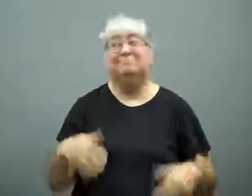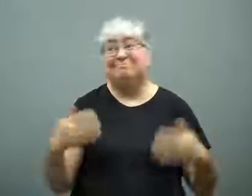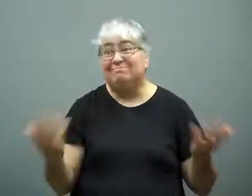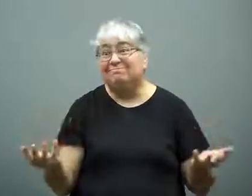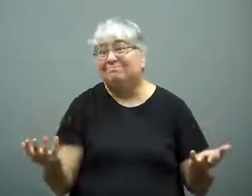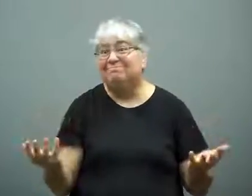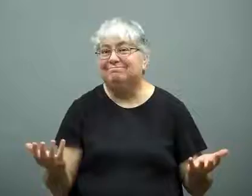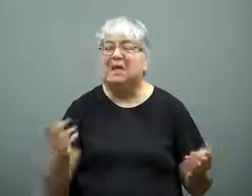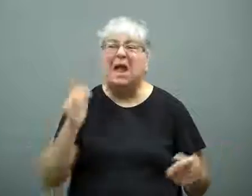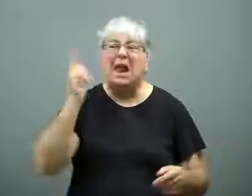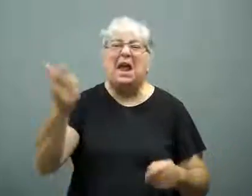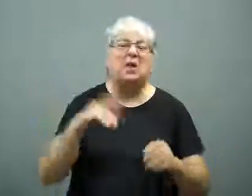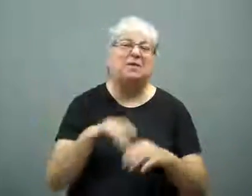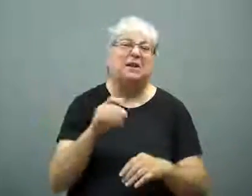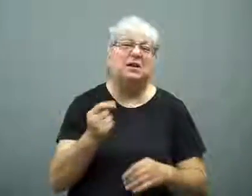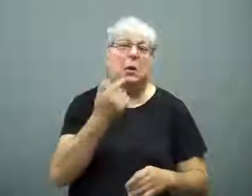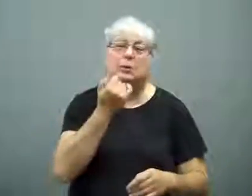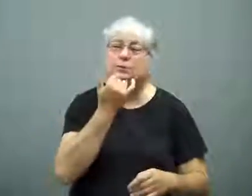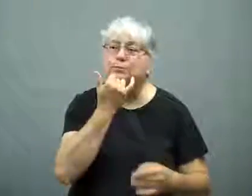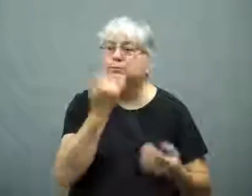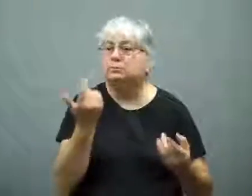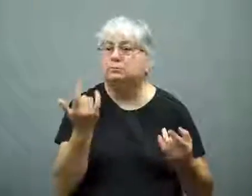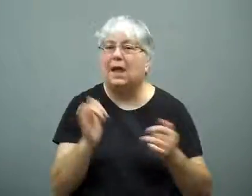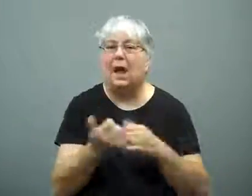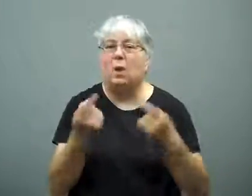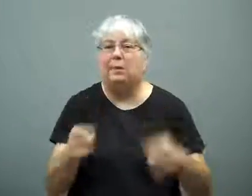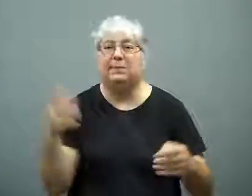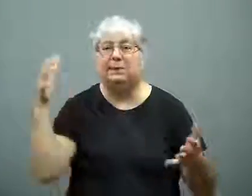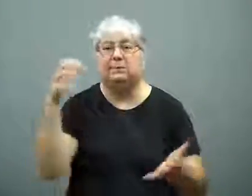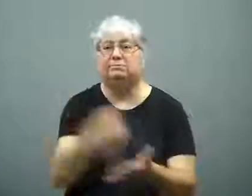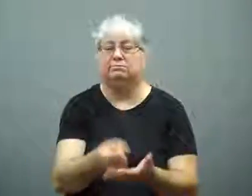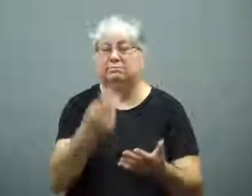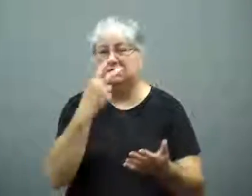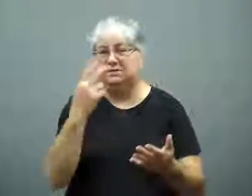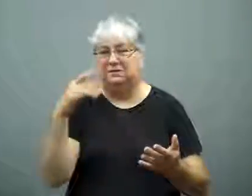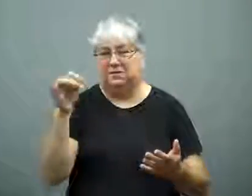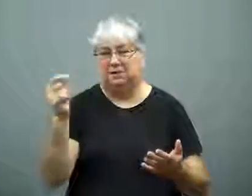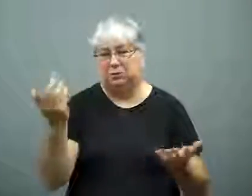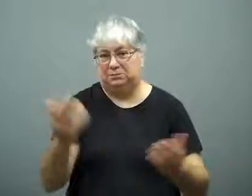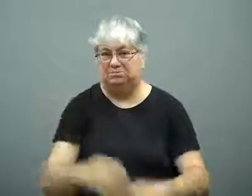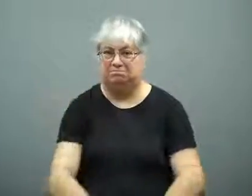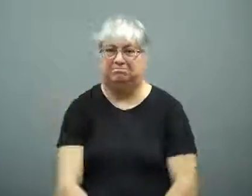Later on, we'll find out the cause of the crash.